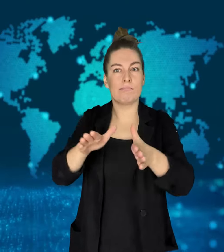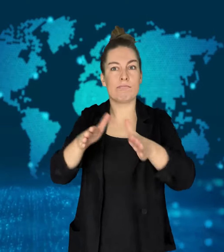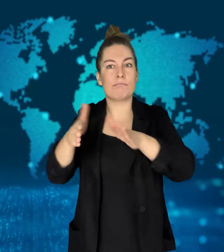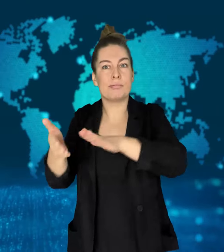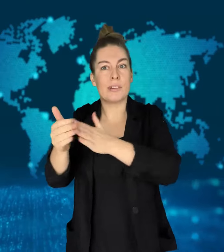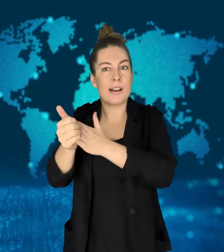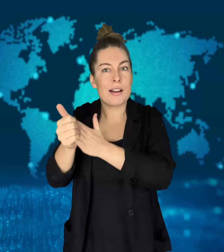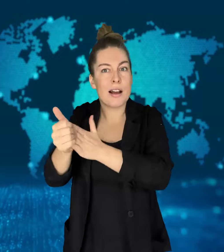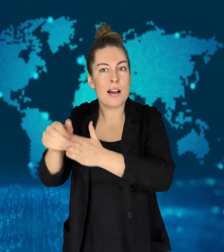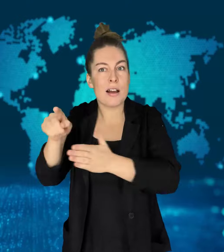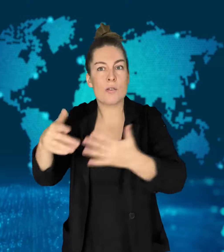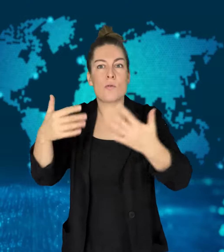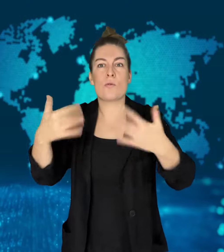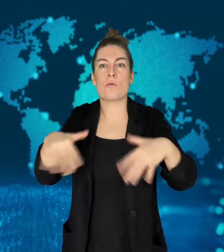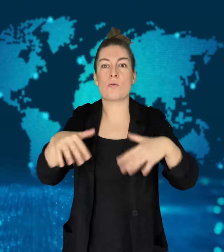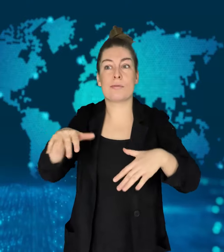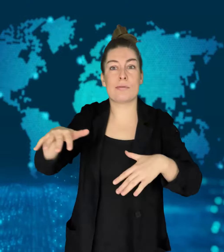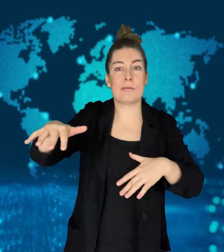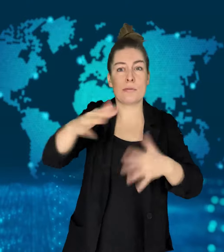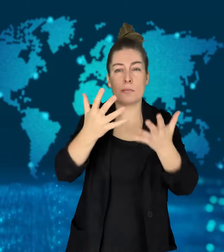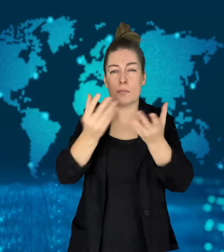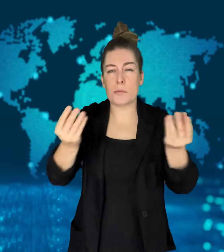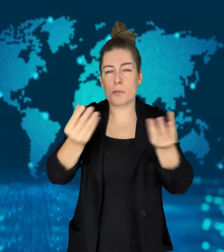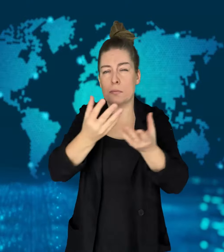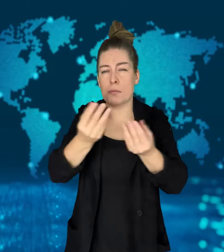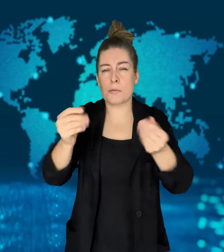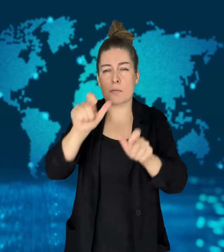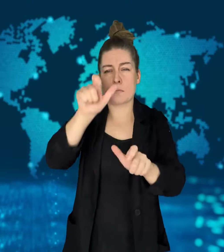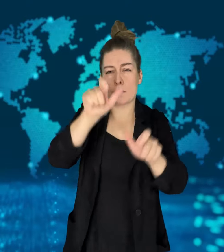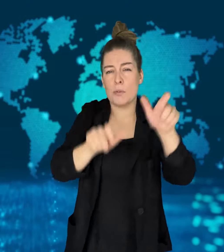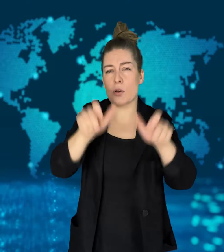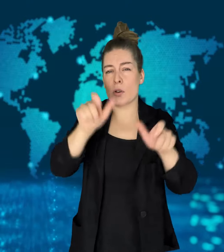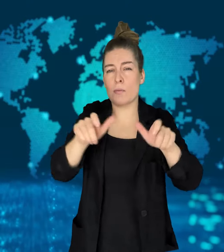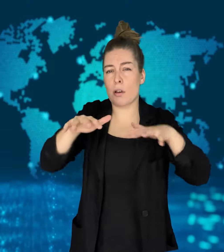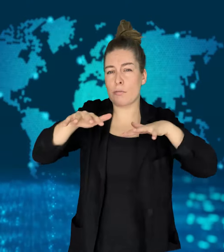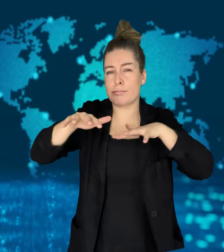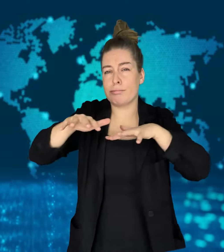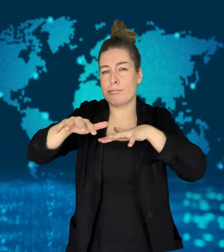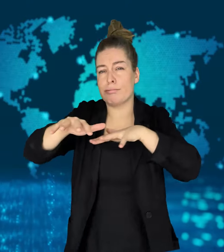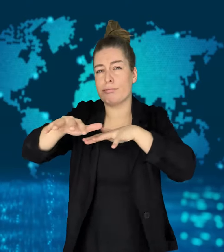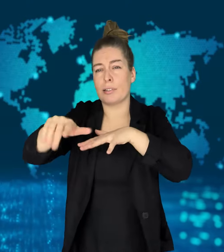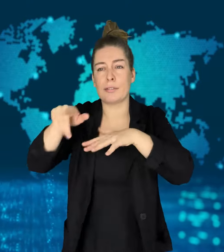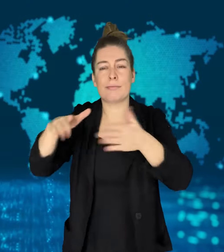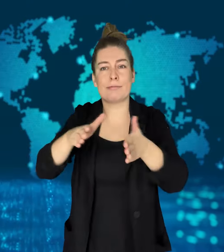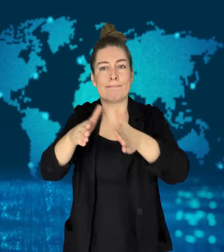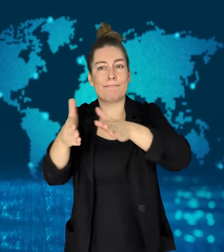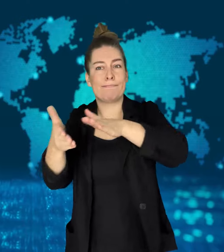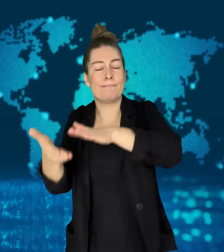In Beirut, thousands of people attended a funeral to mourn the death of